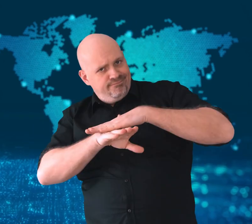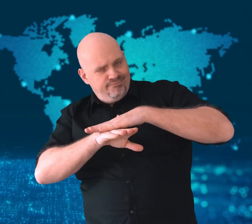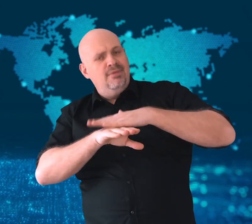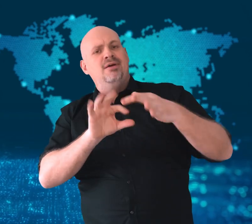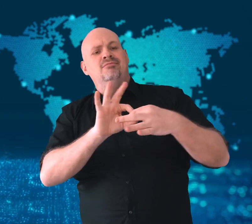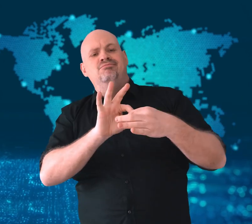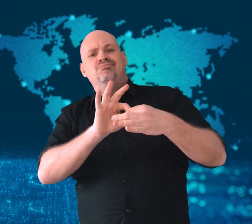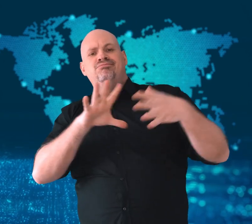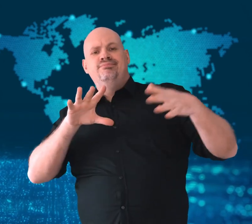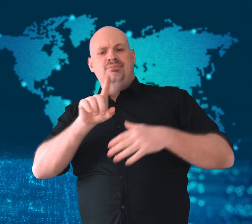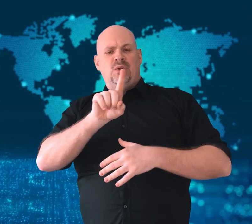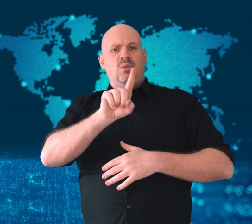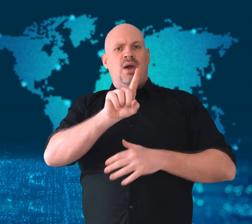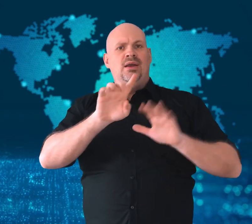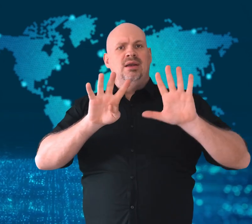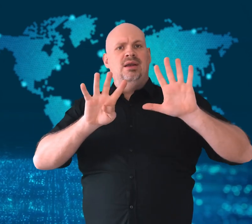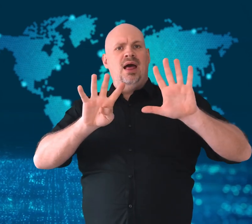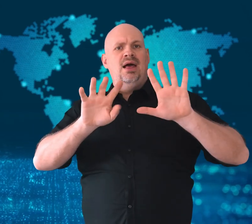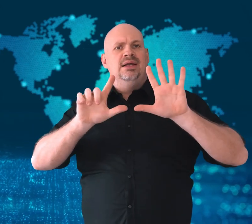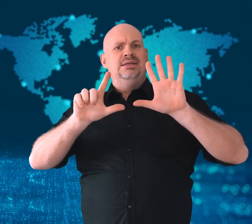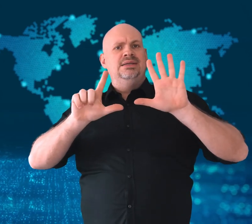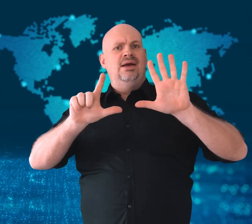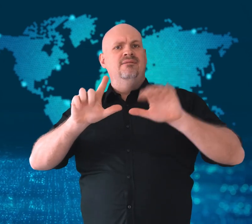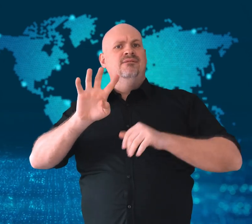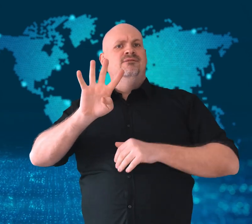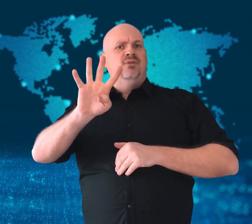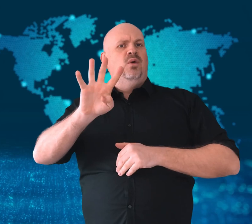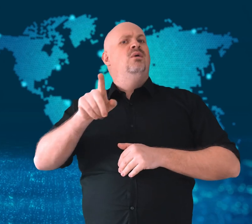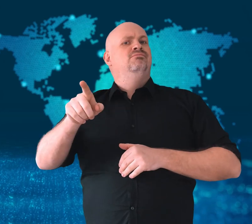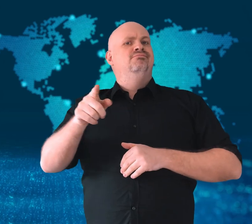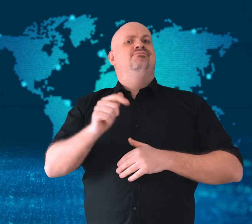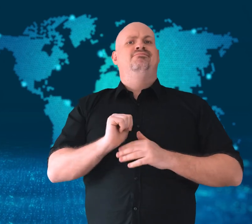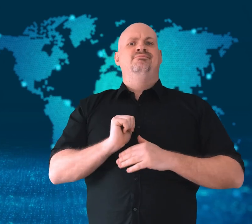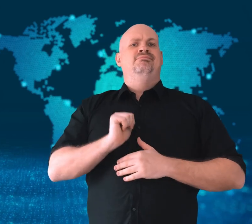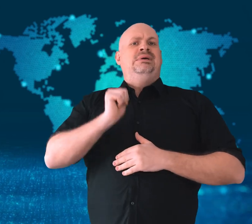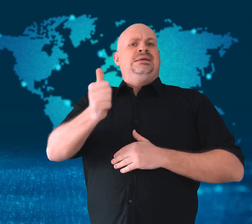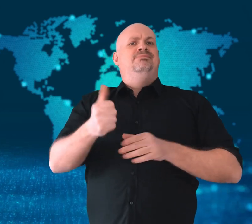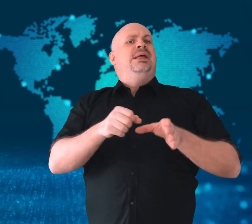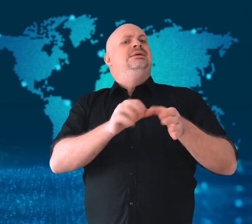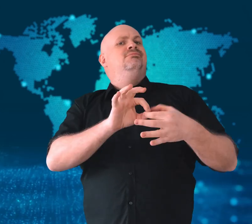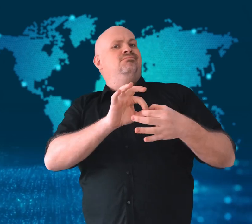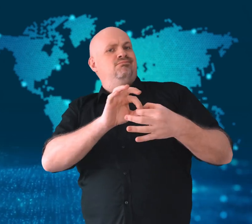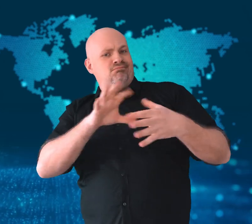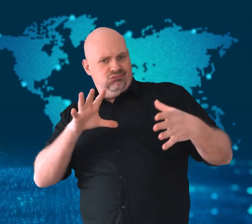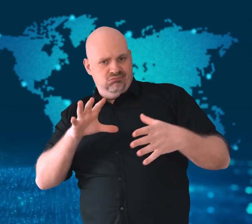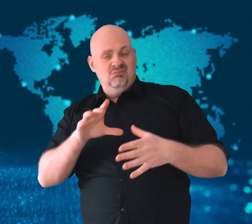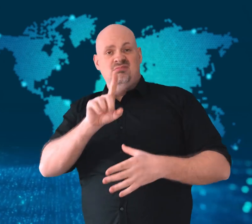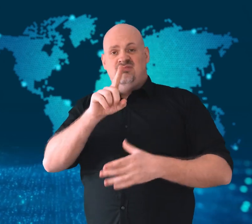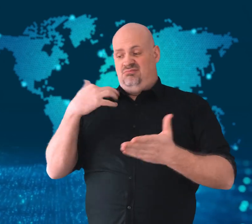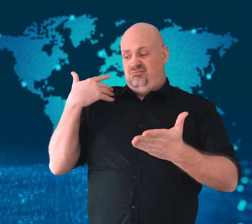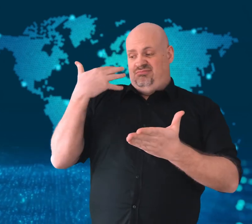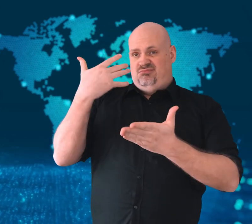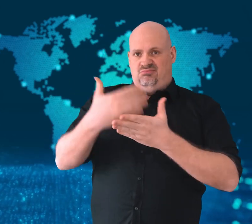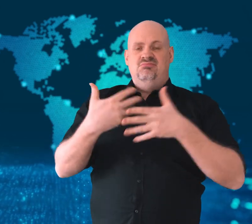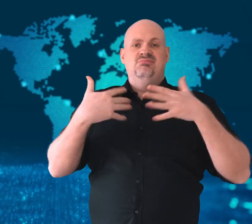The country became independent from Portugal in 1974,